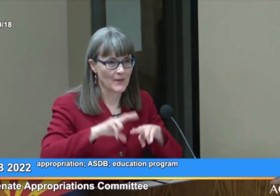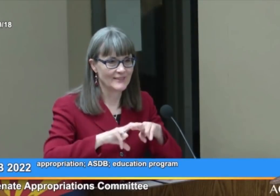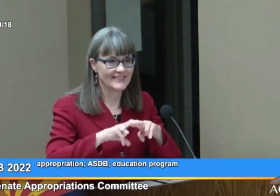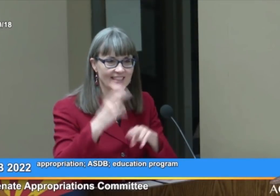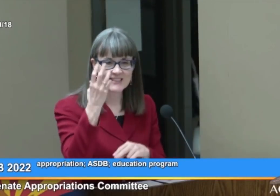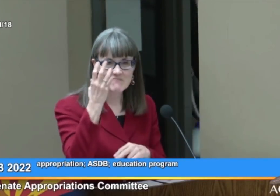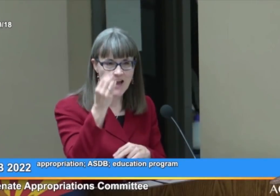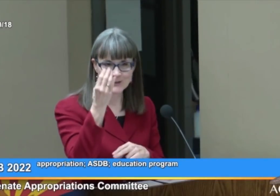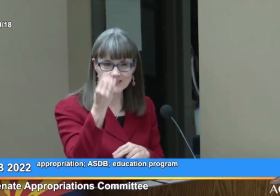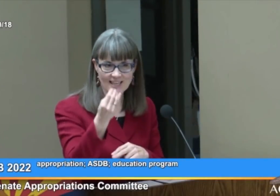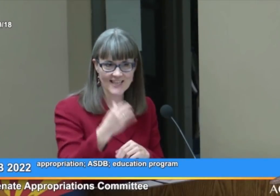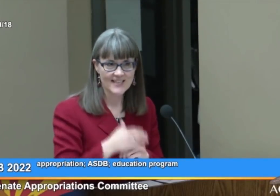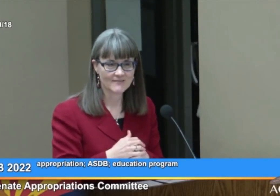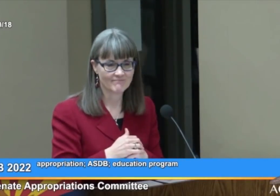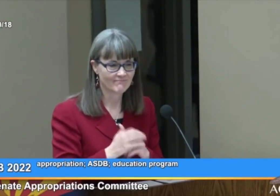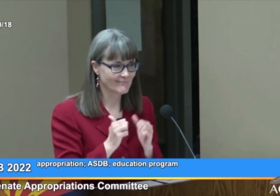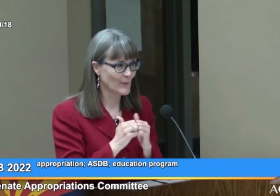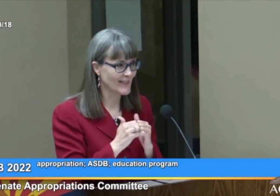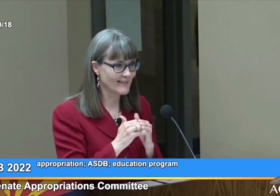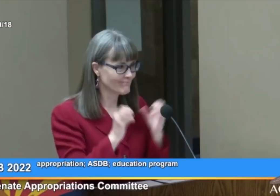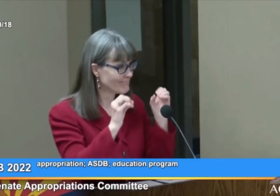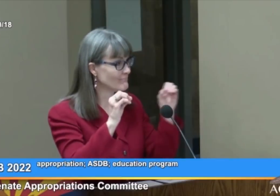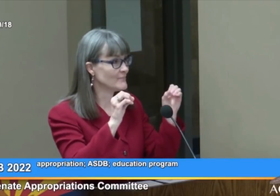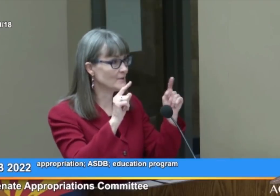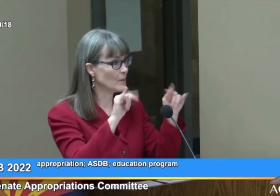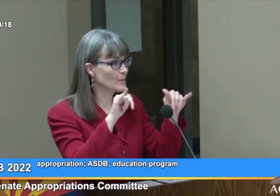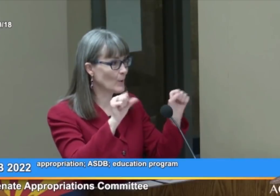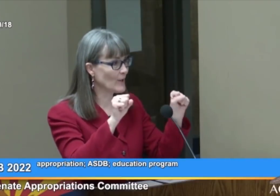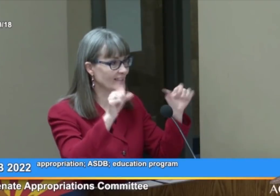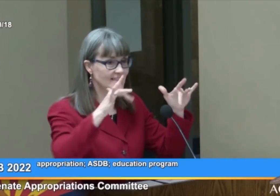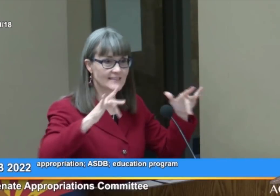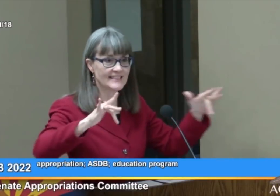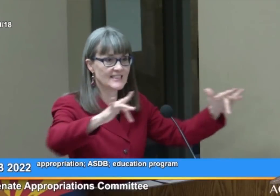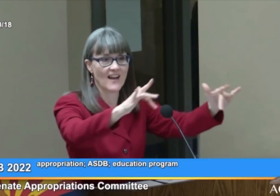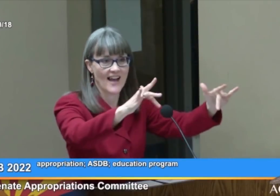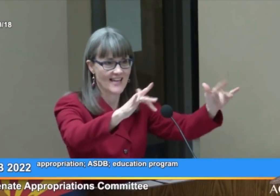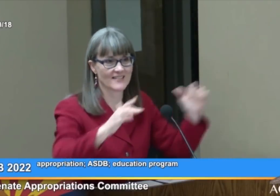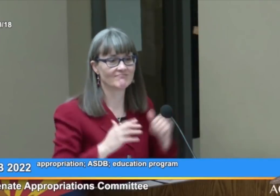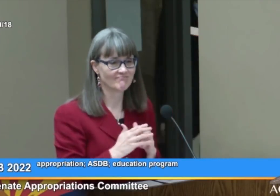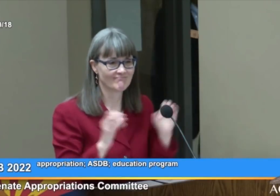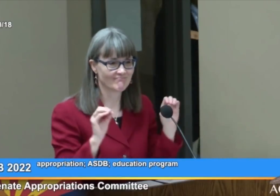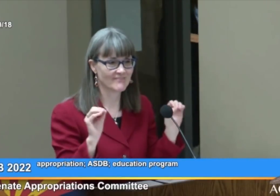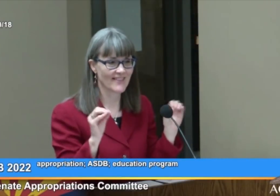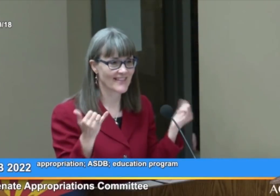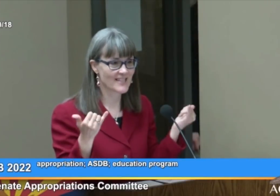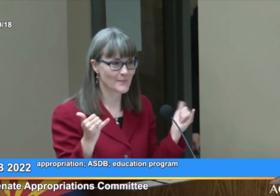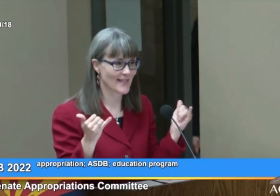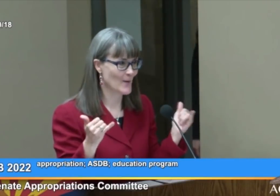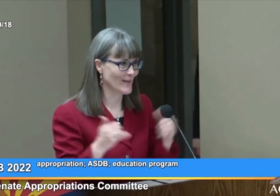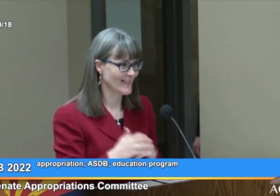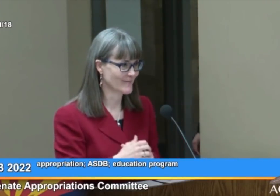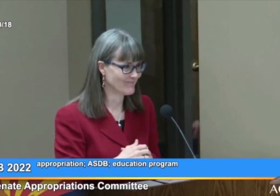They were sitting outside with no toys in sight, nothing to play with.